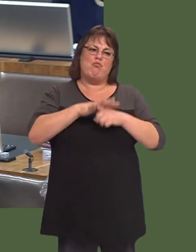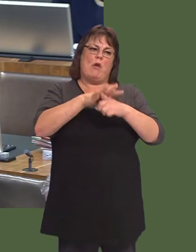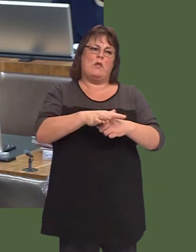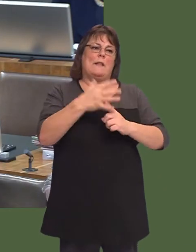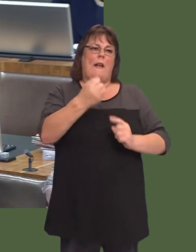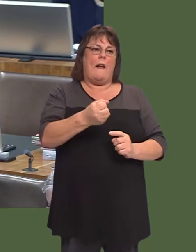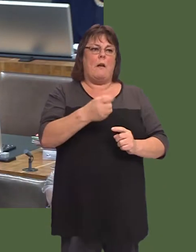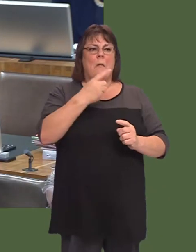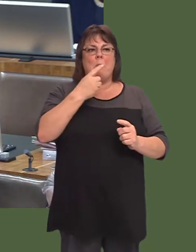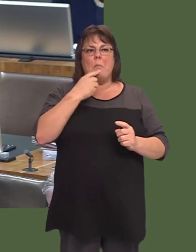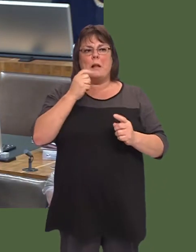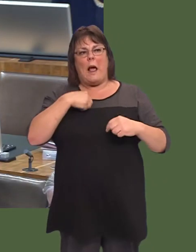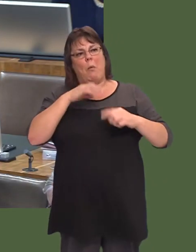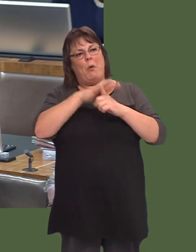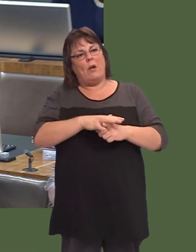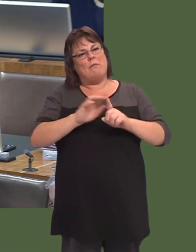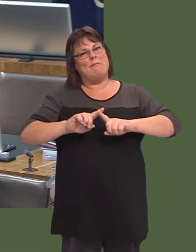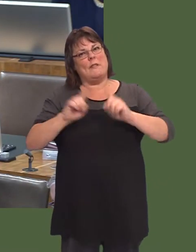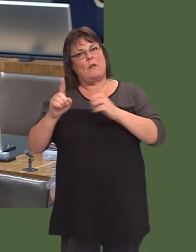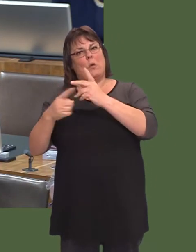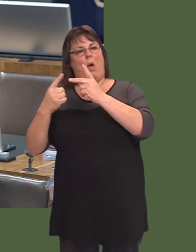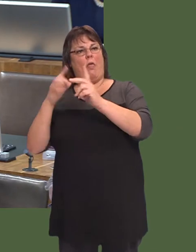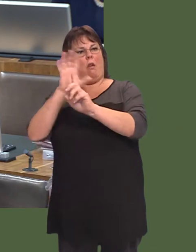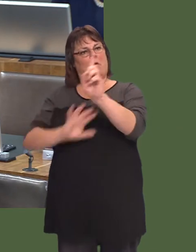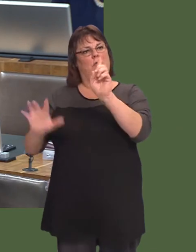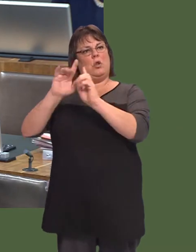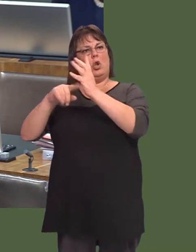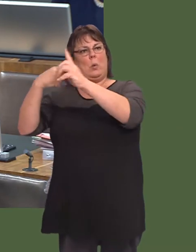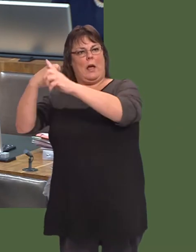Weíre not immune to the same pressures, as other countries in the UK, but we know that,